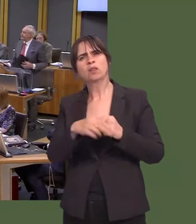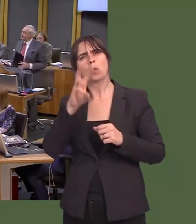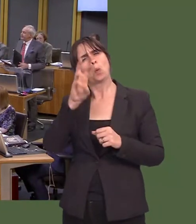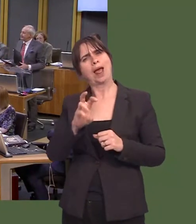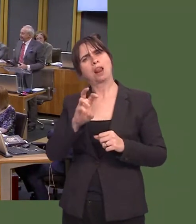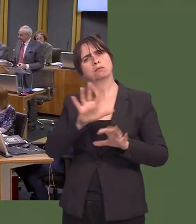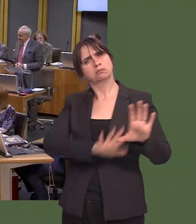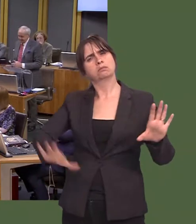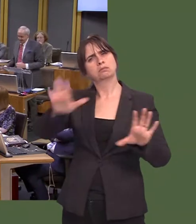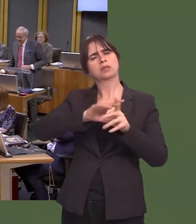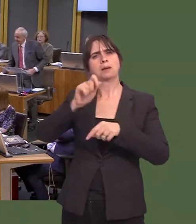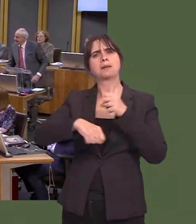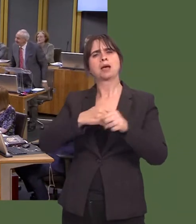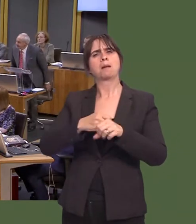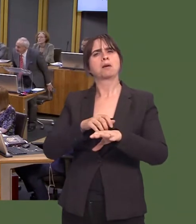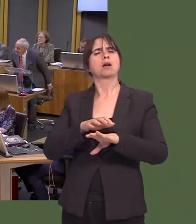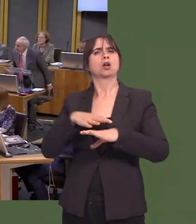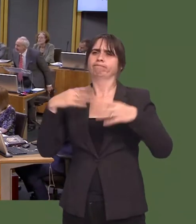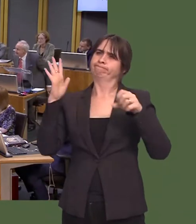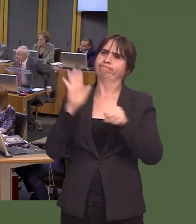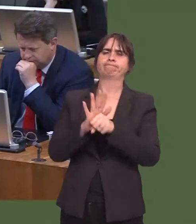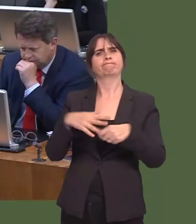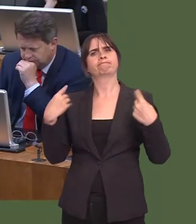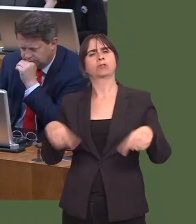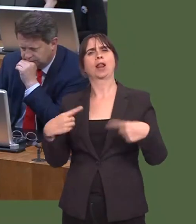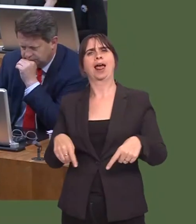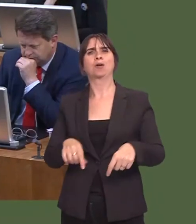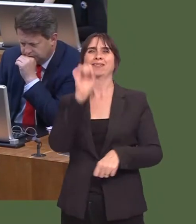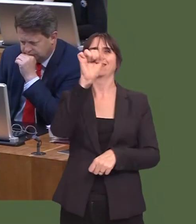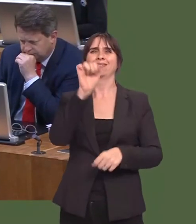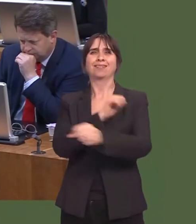OAQ(5)0655(FM) Carwyn Jones: Well, the zones have been set up in the majority of Welsh local authorities.